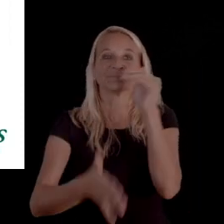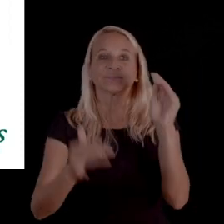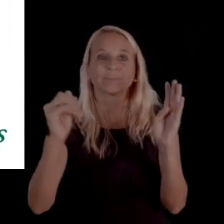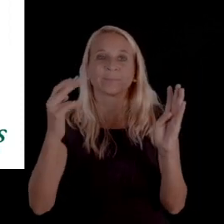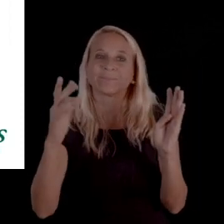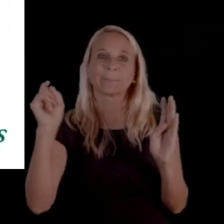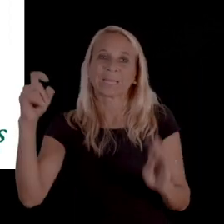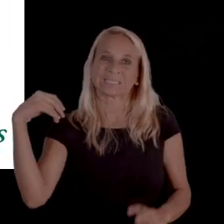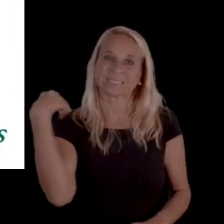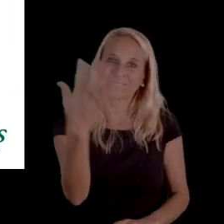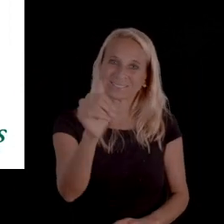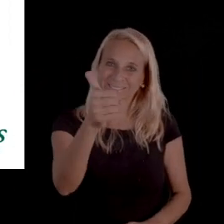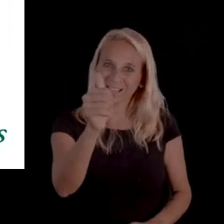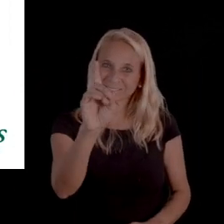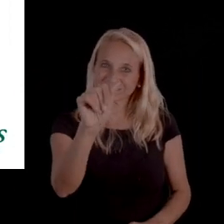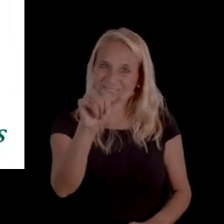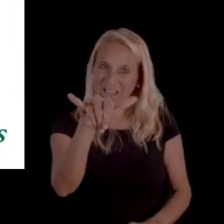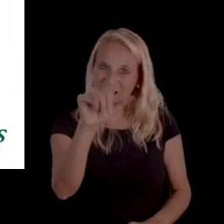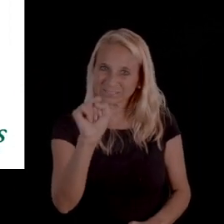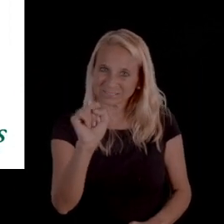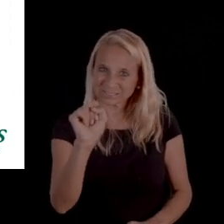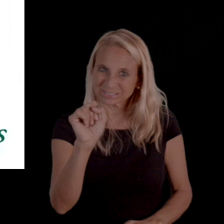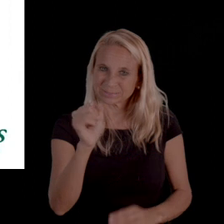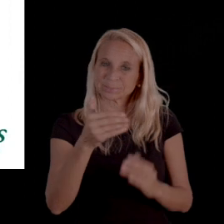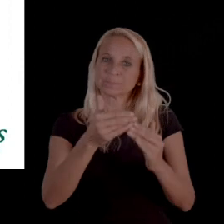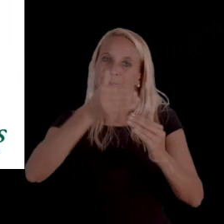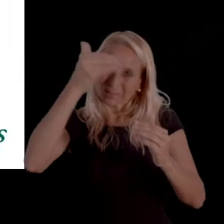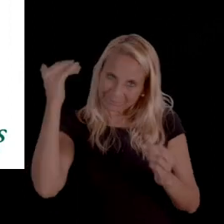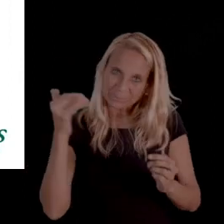They have to give you 10 days before the action actually takes place.